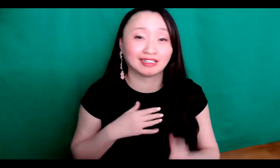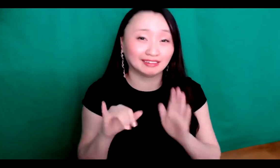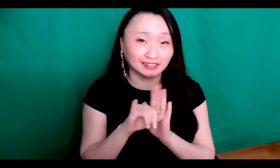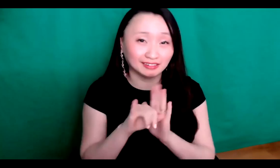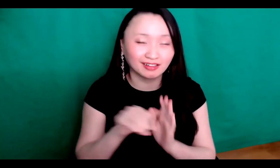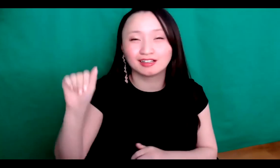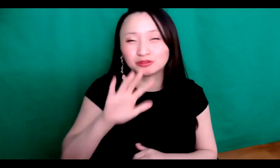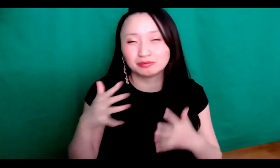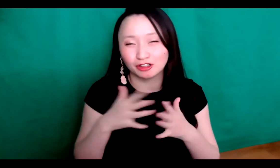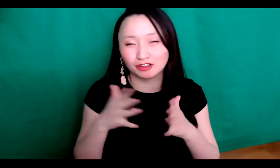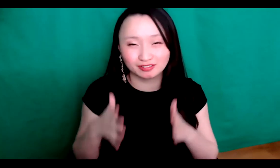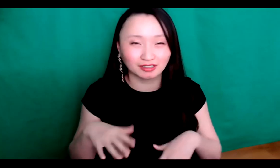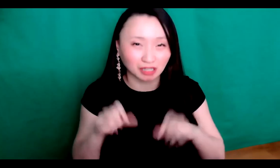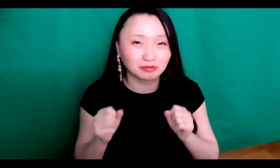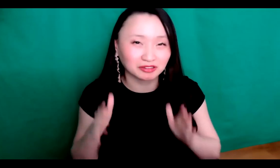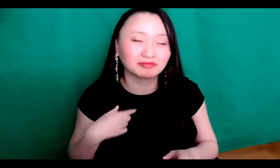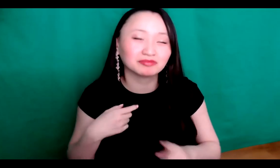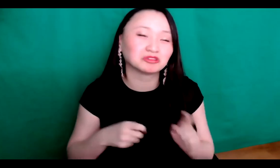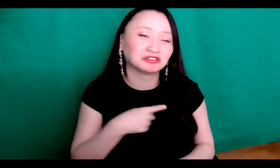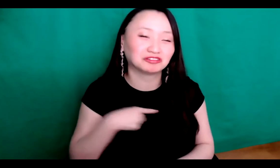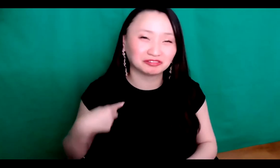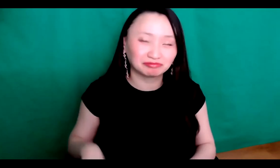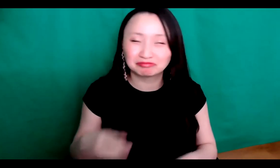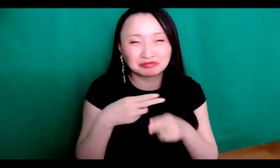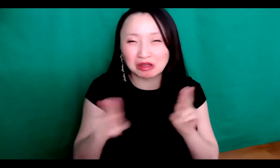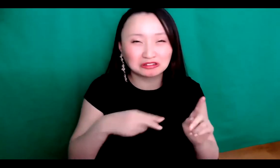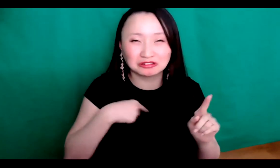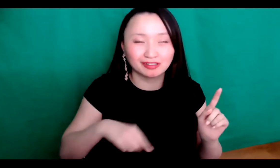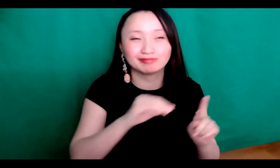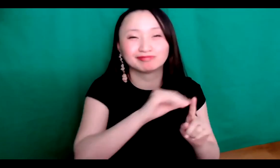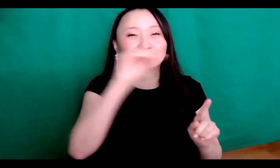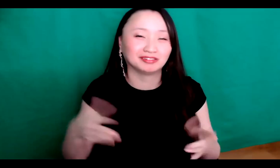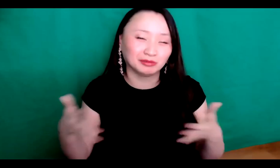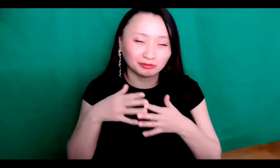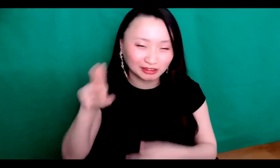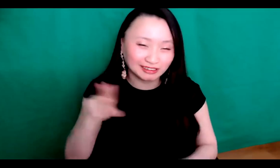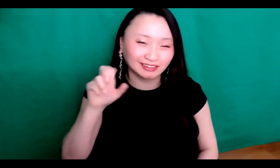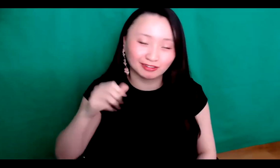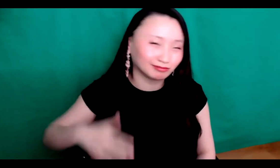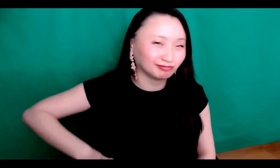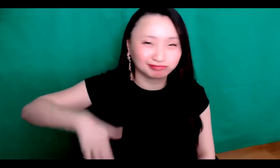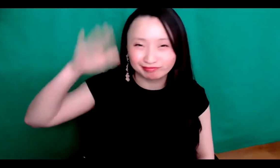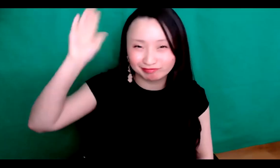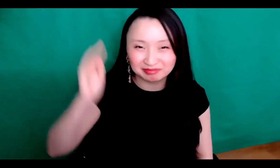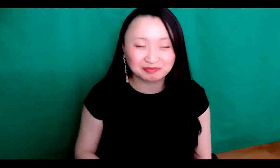She/her, and my identity, my identity is as an Asian American.